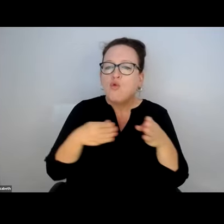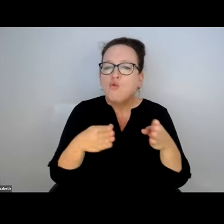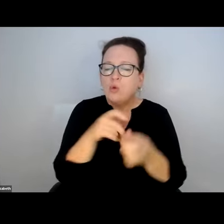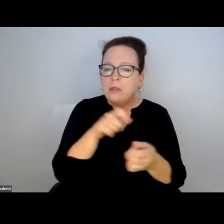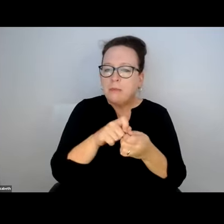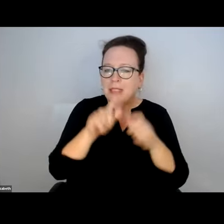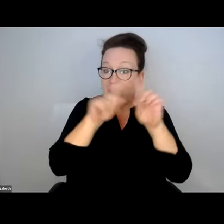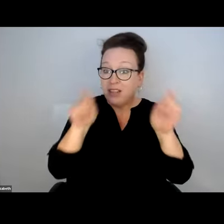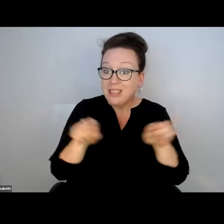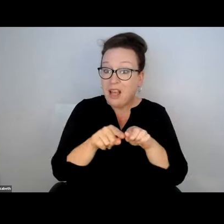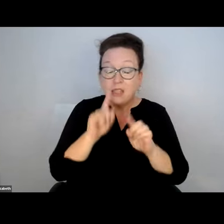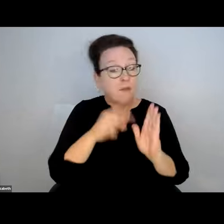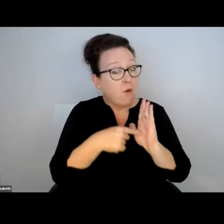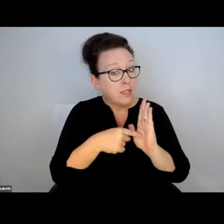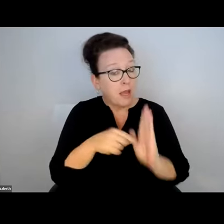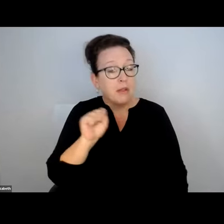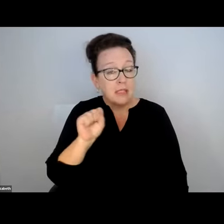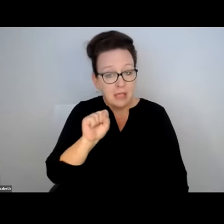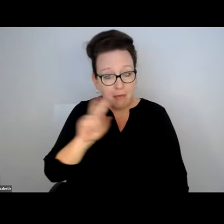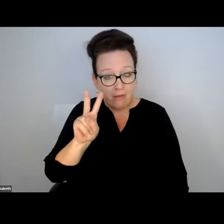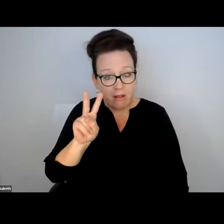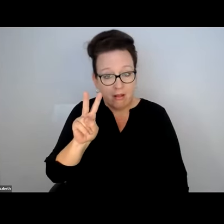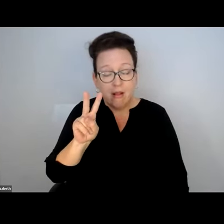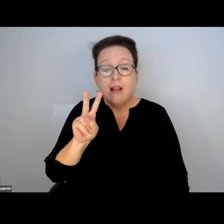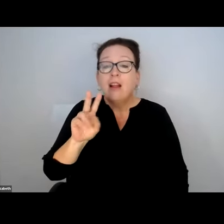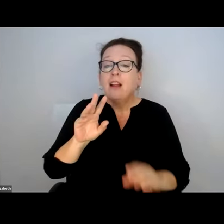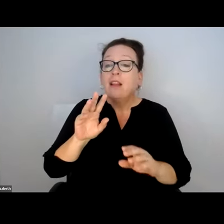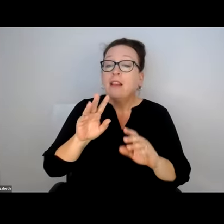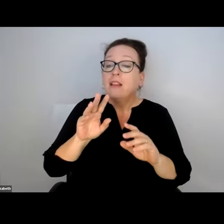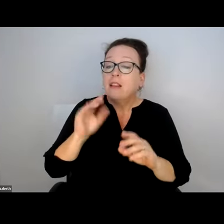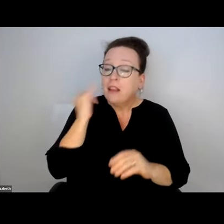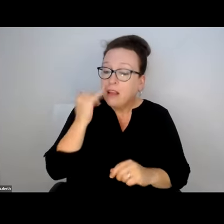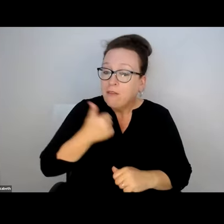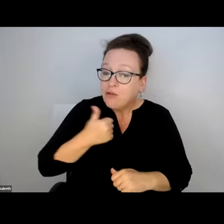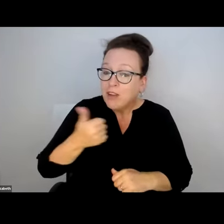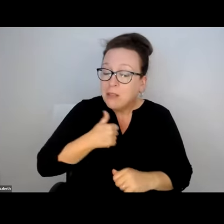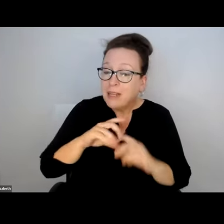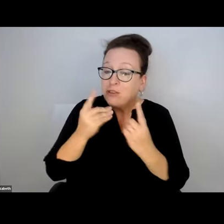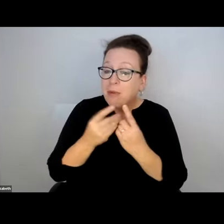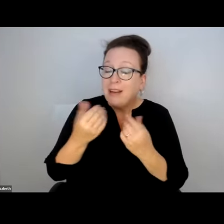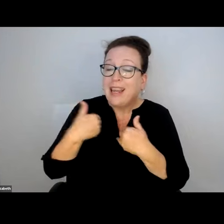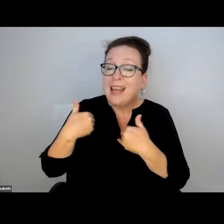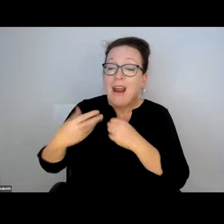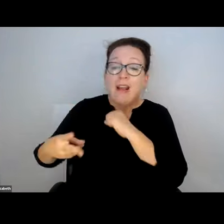SUPPLY THOSE TRANSPORTATION DEPARTMENTS WITH ROUTE-SPECIFIC SIGNS. FOR EXAMPLE, IN SOMERVILLE,